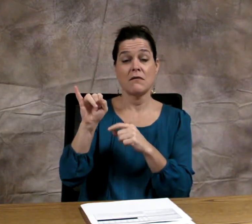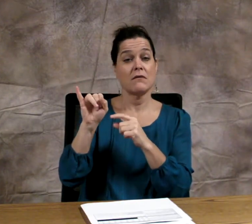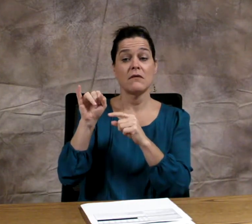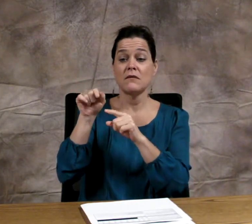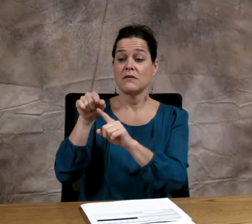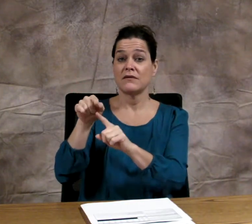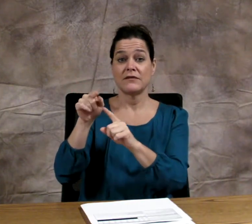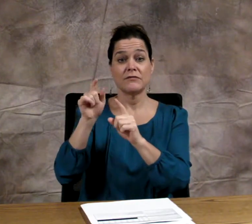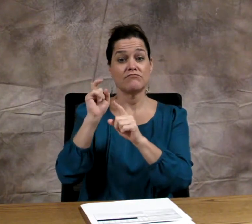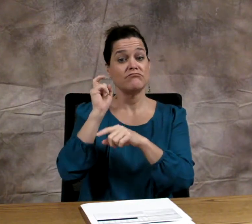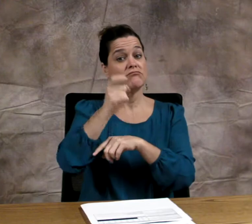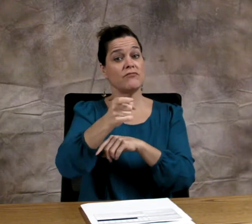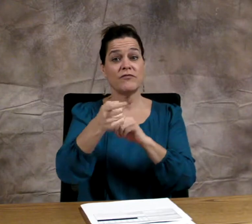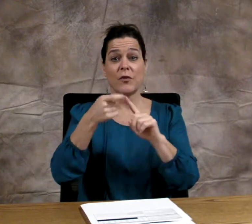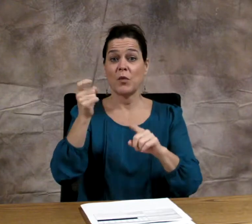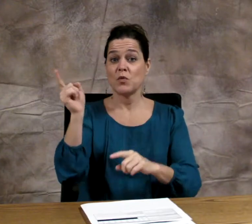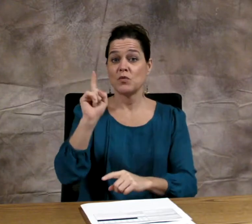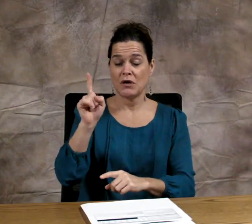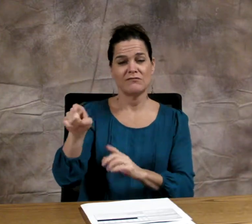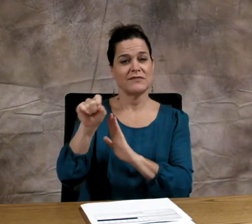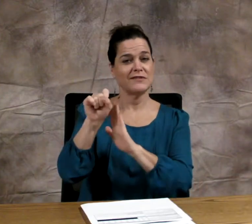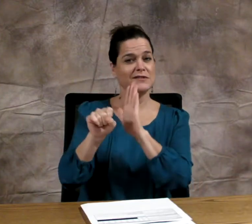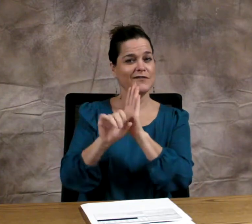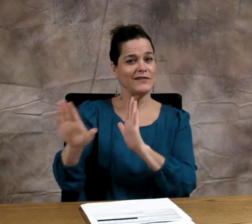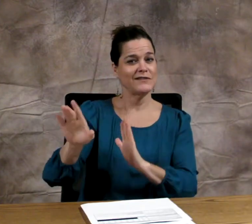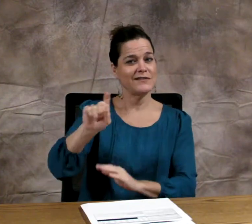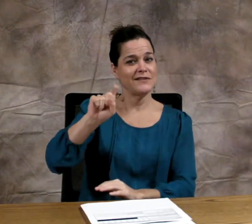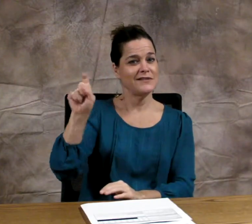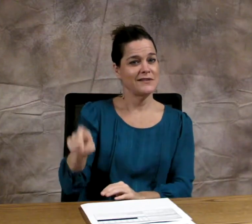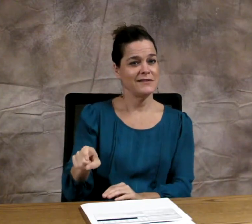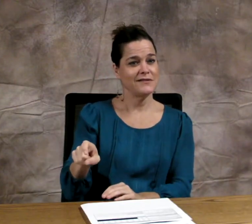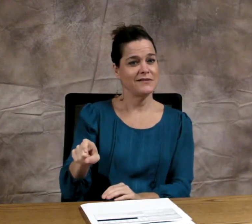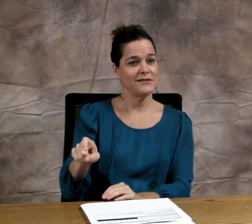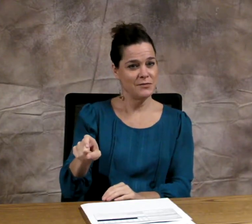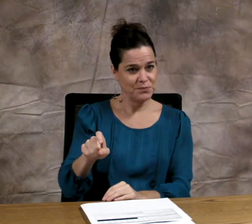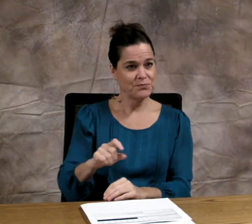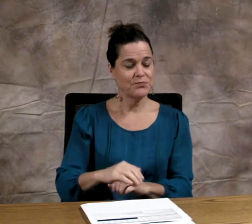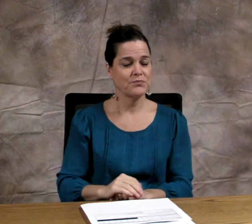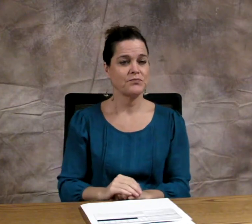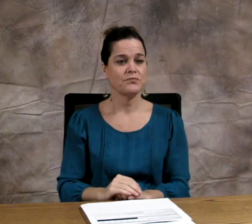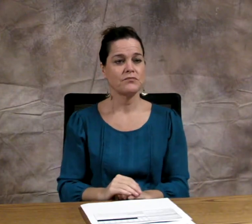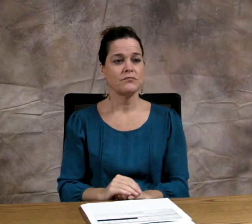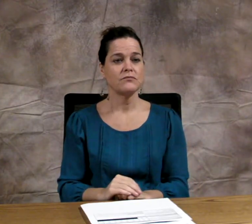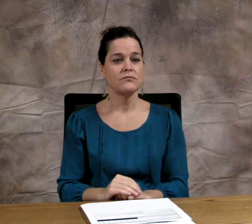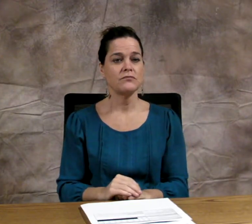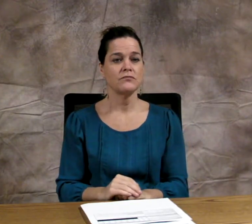BEI is a certification from the state of Texas.